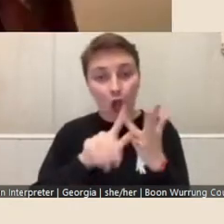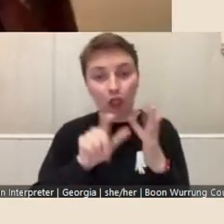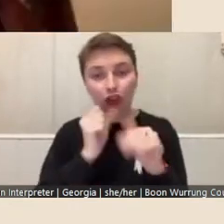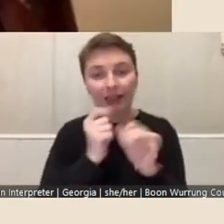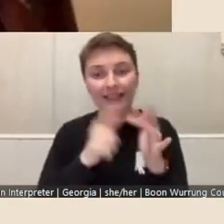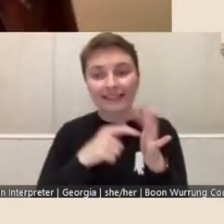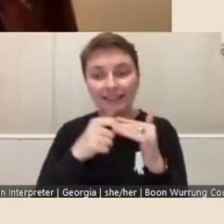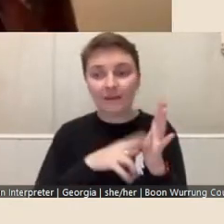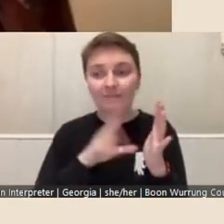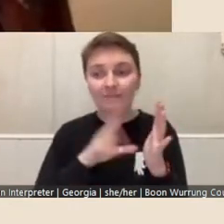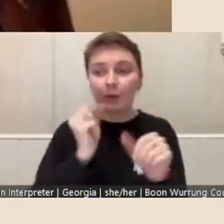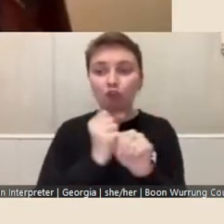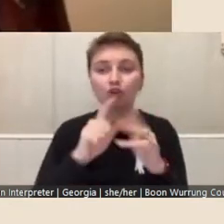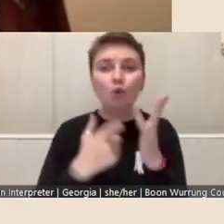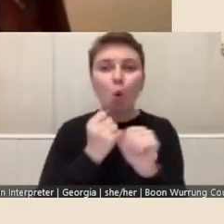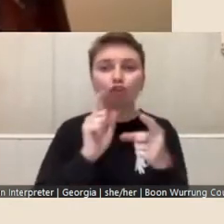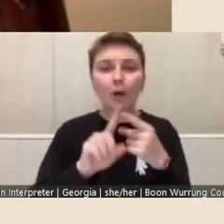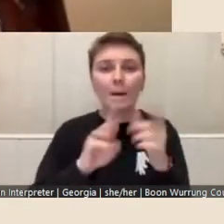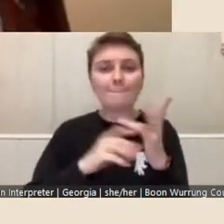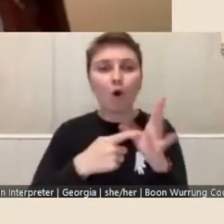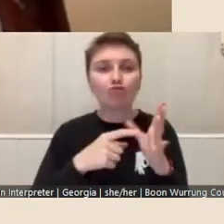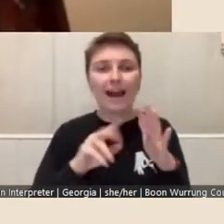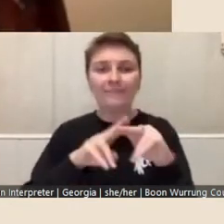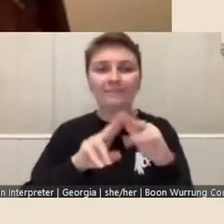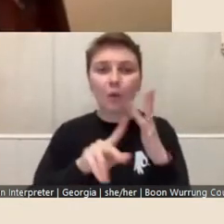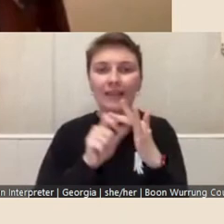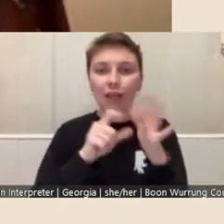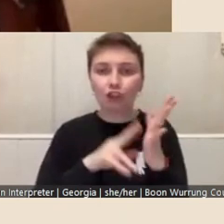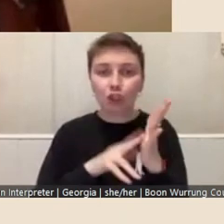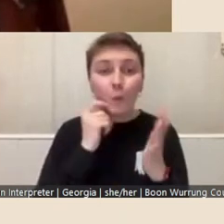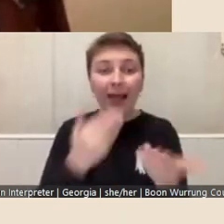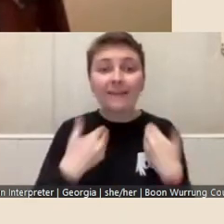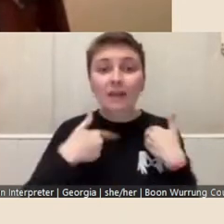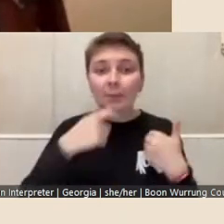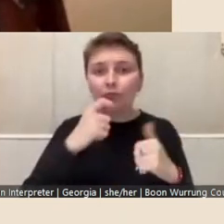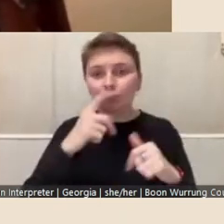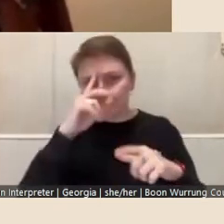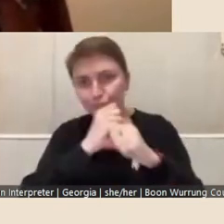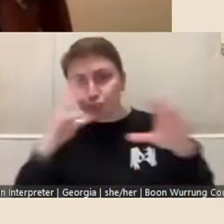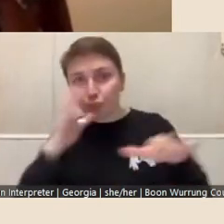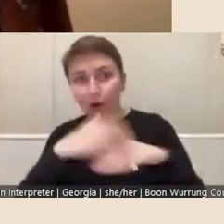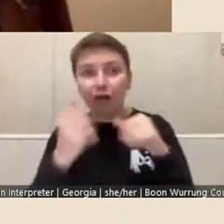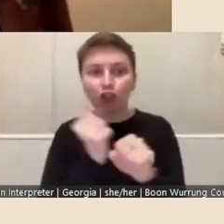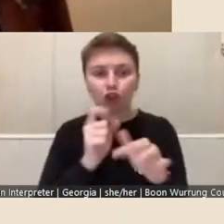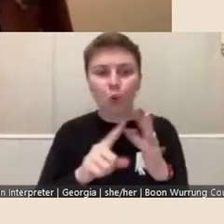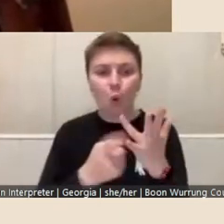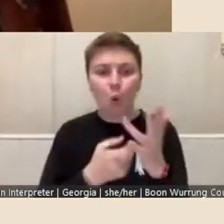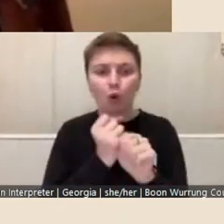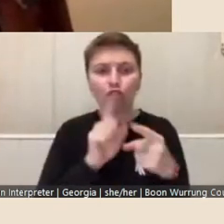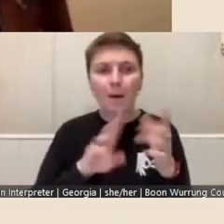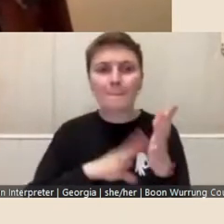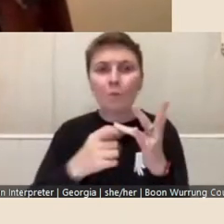give us a little bit of insight into the Georges Mora Fellowship, and the way that the Foundation -